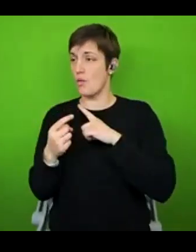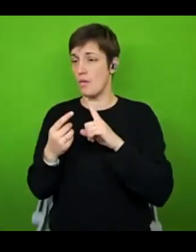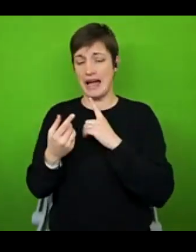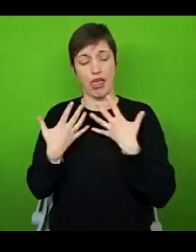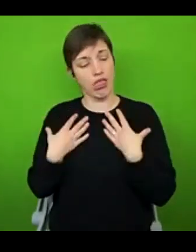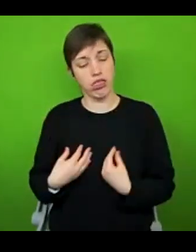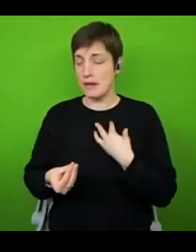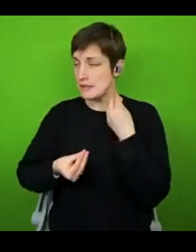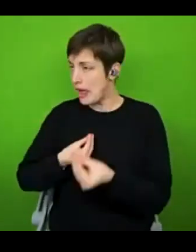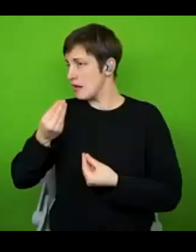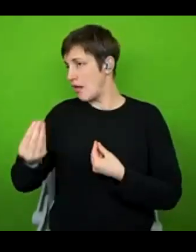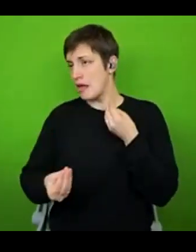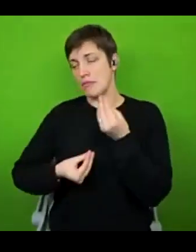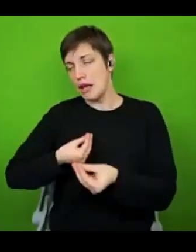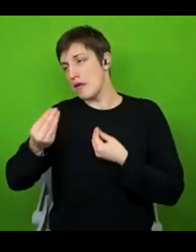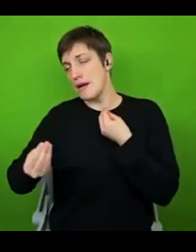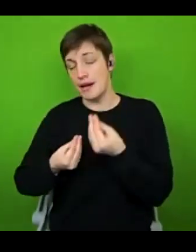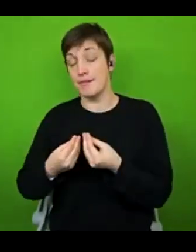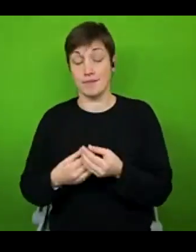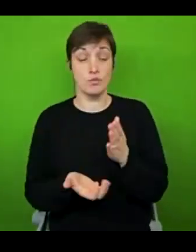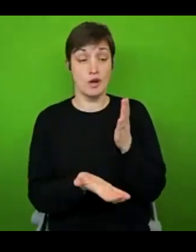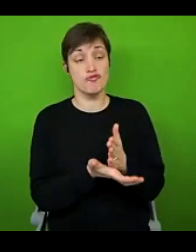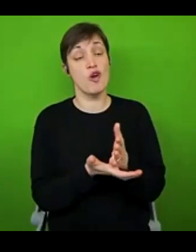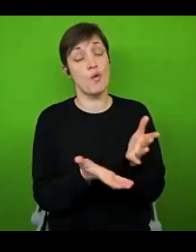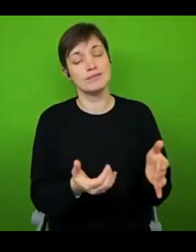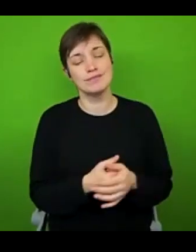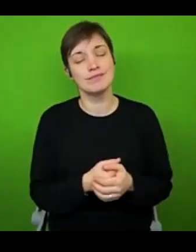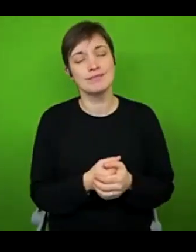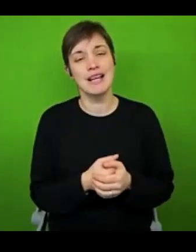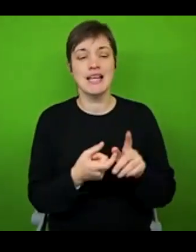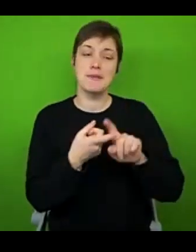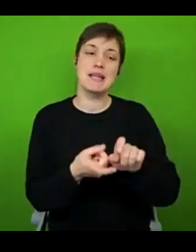That is so true. It depends on the person and the situation.